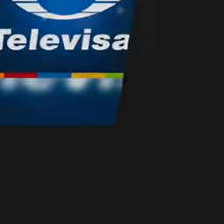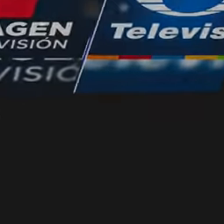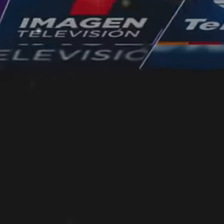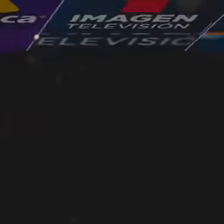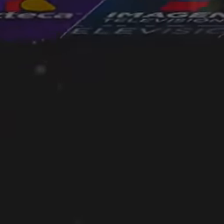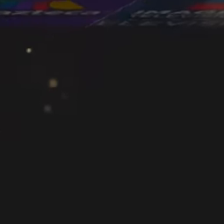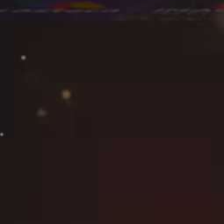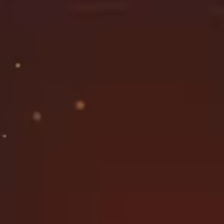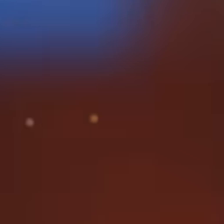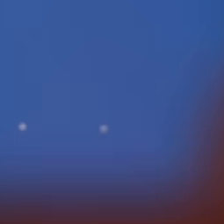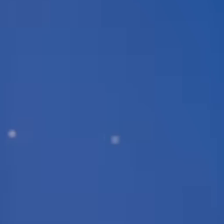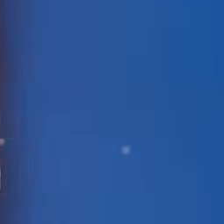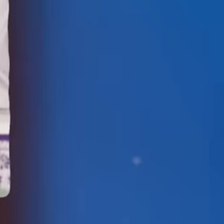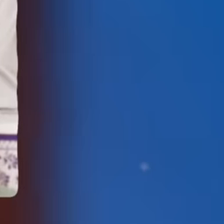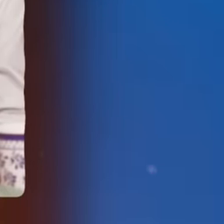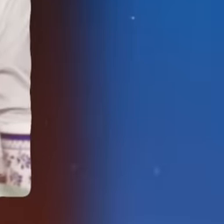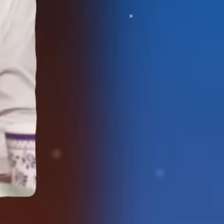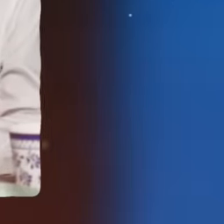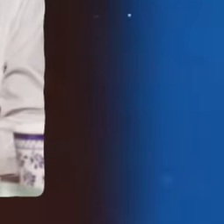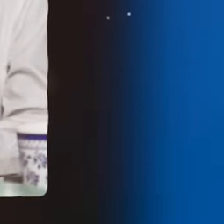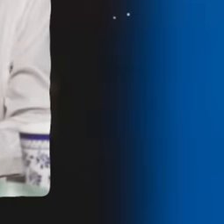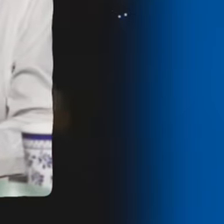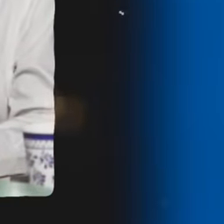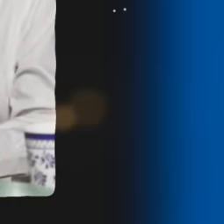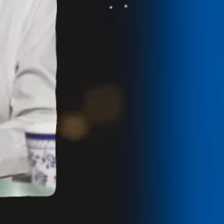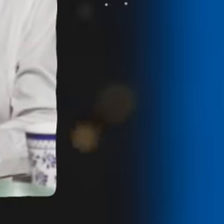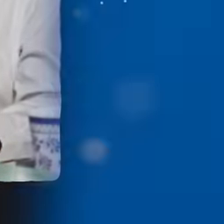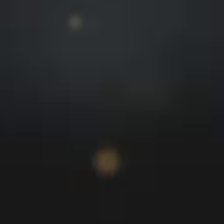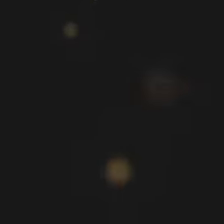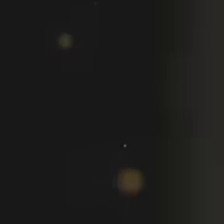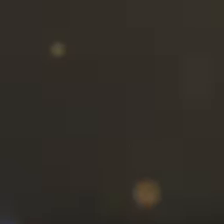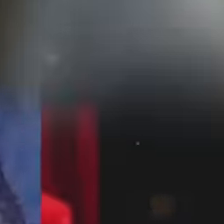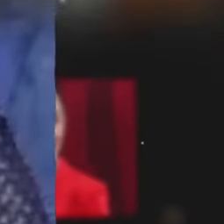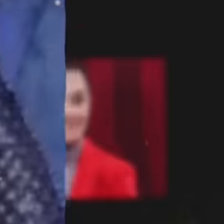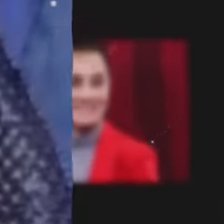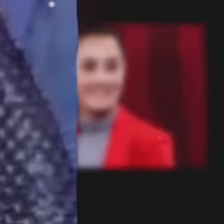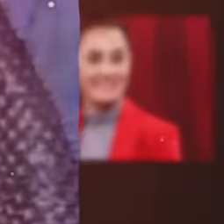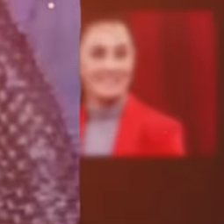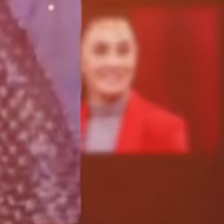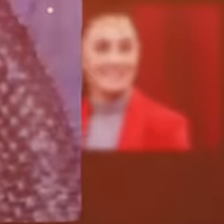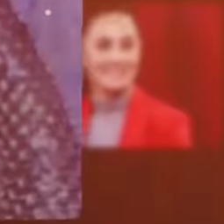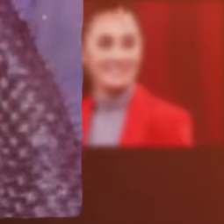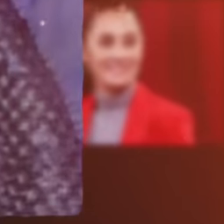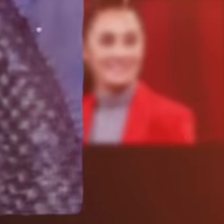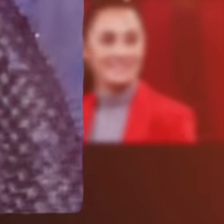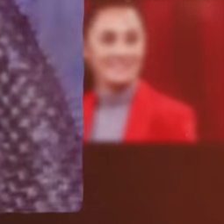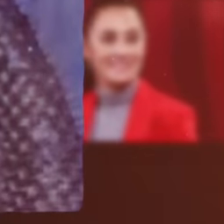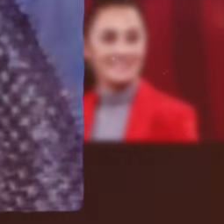newspapers magazines radio and television that are at the service of the conservatives